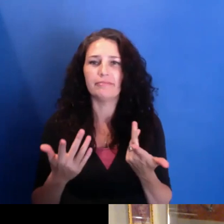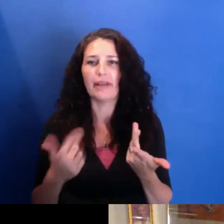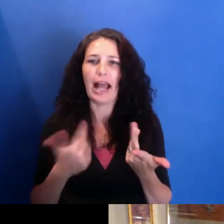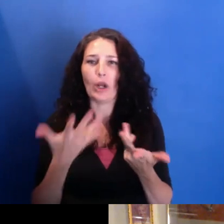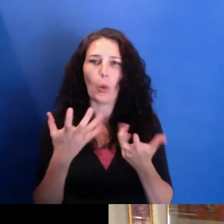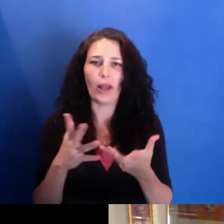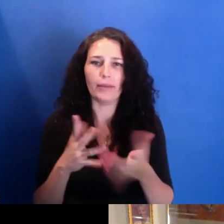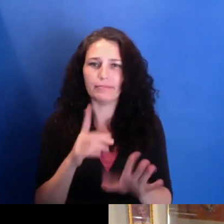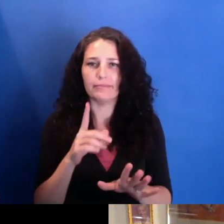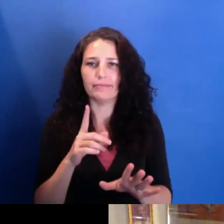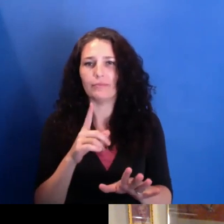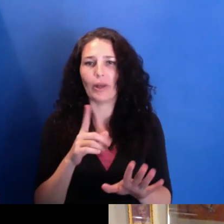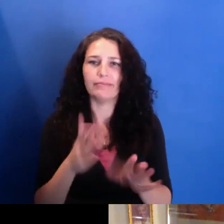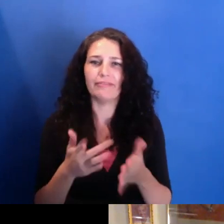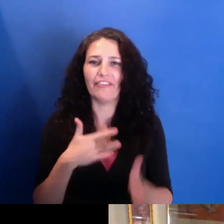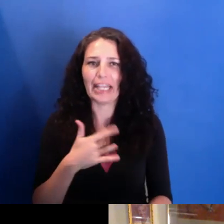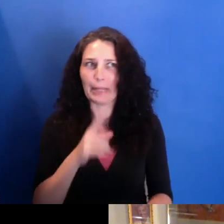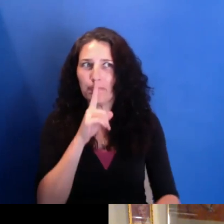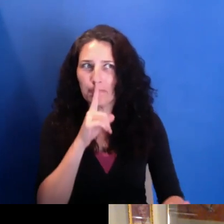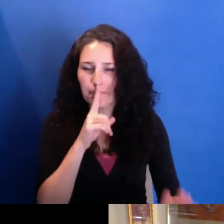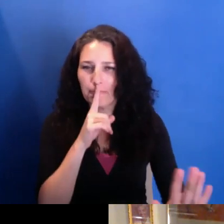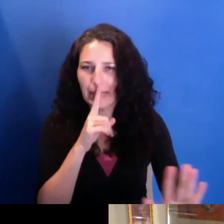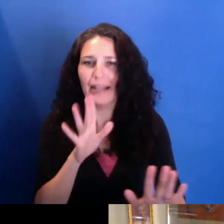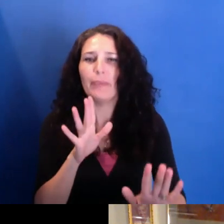when you come into, like coming back into this space,